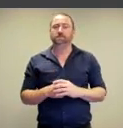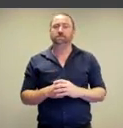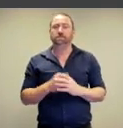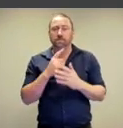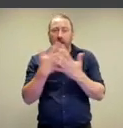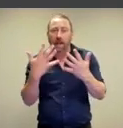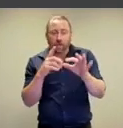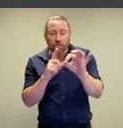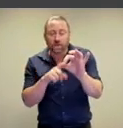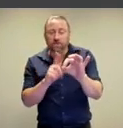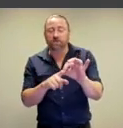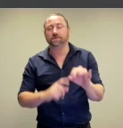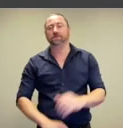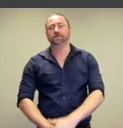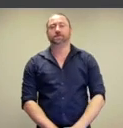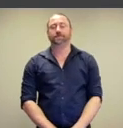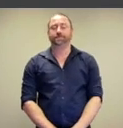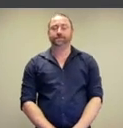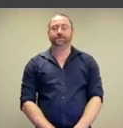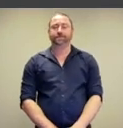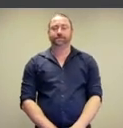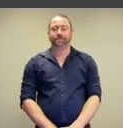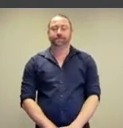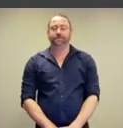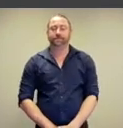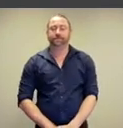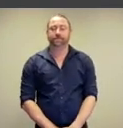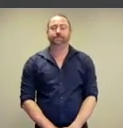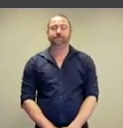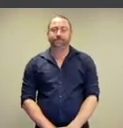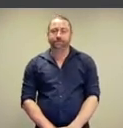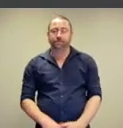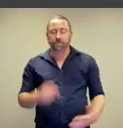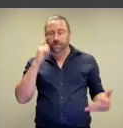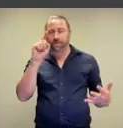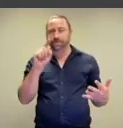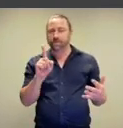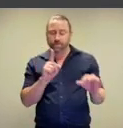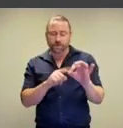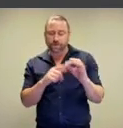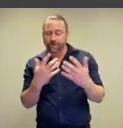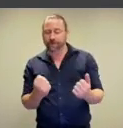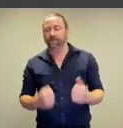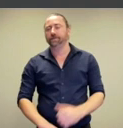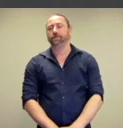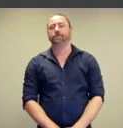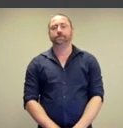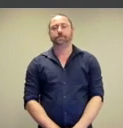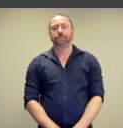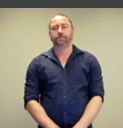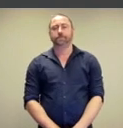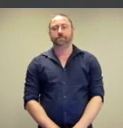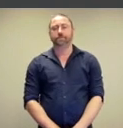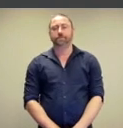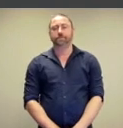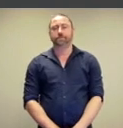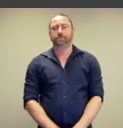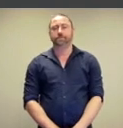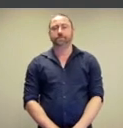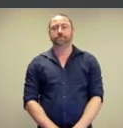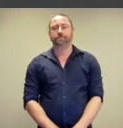Let's pause there for any more questions.